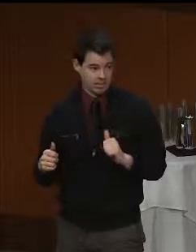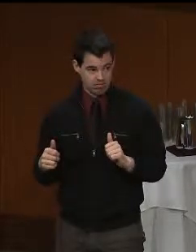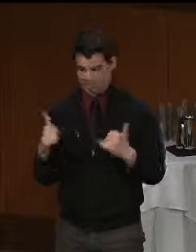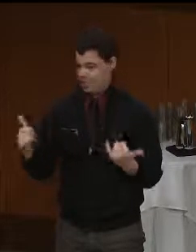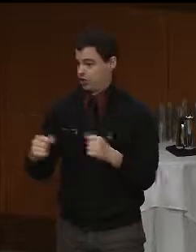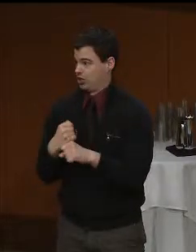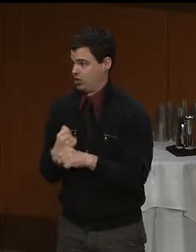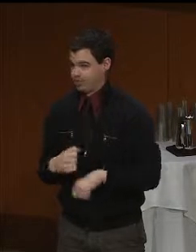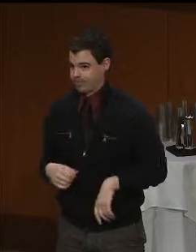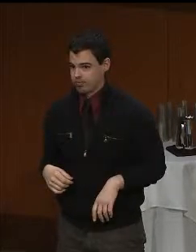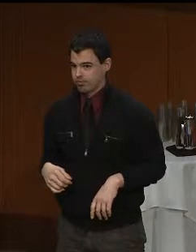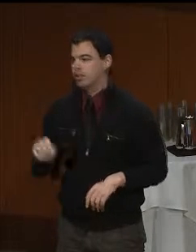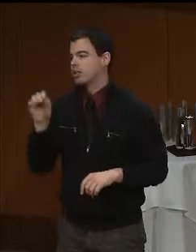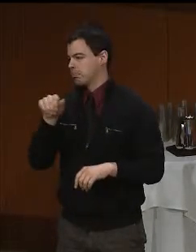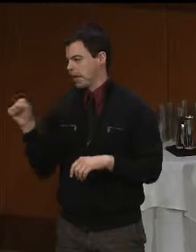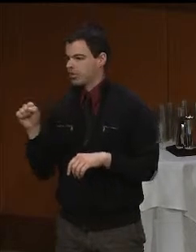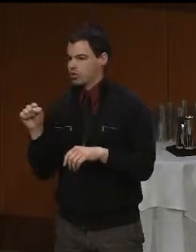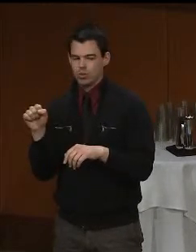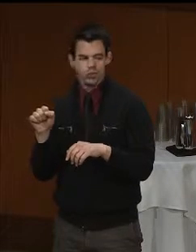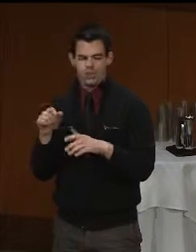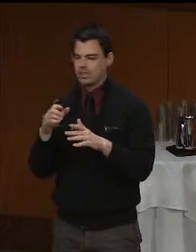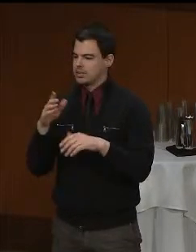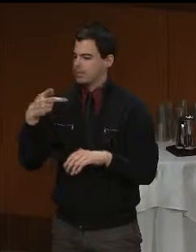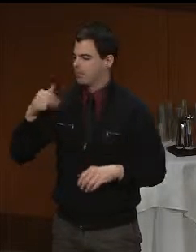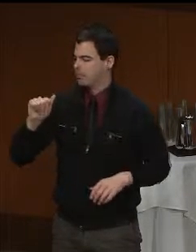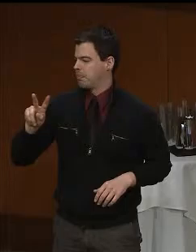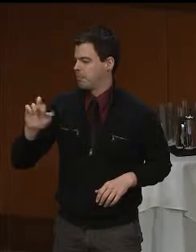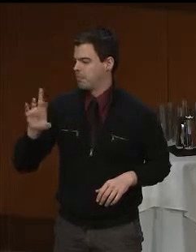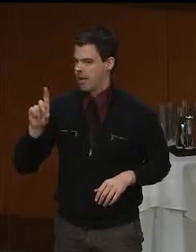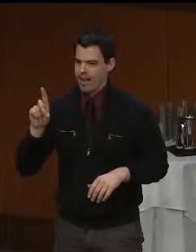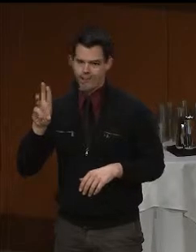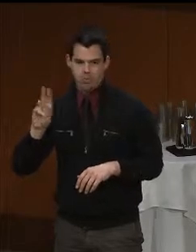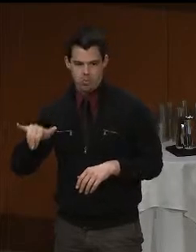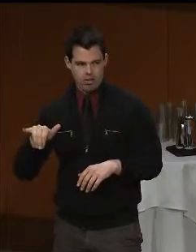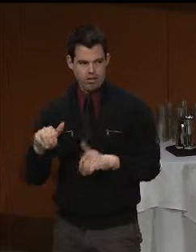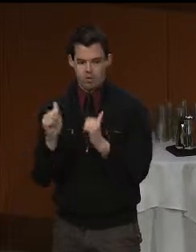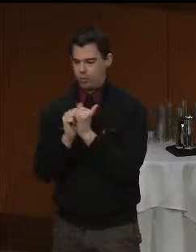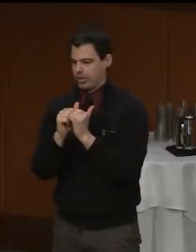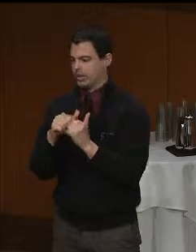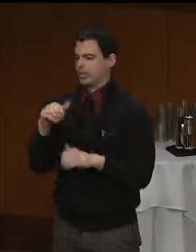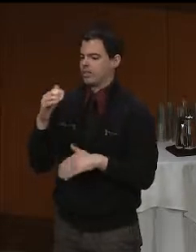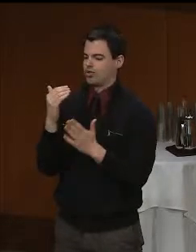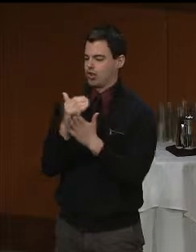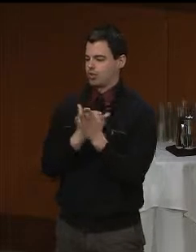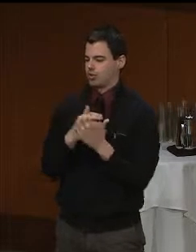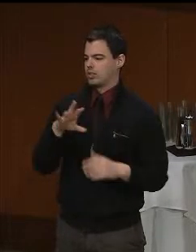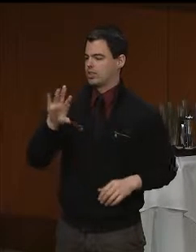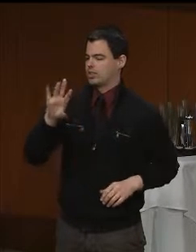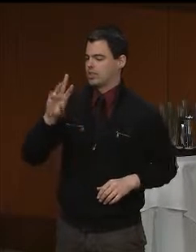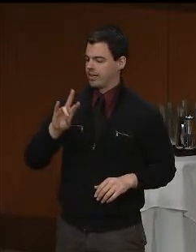Of course Massachusetts paved the way with the passage of Chapter 766, our Special Education